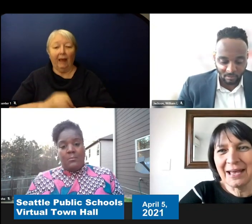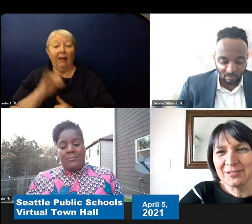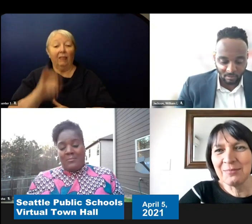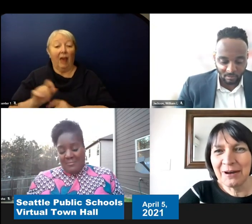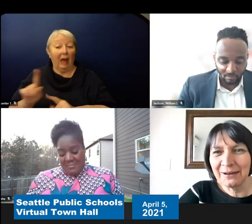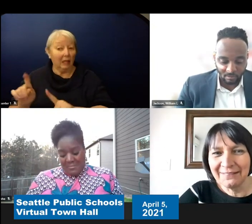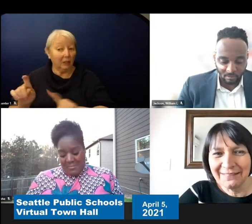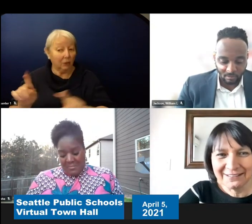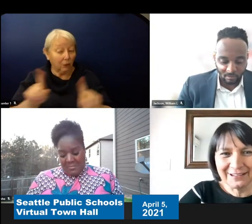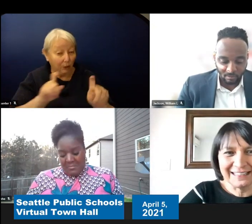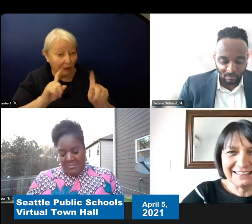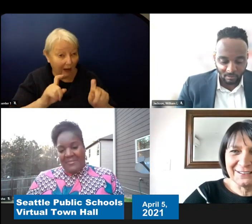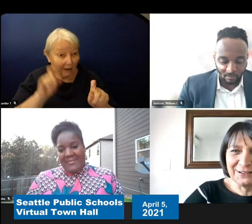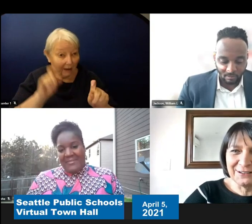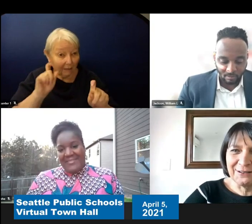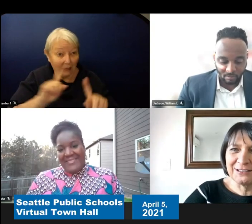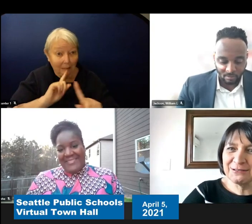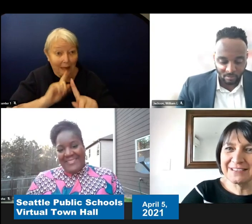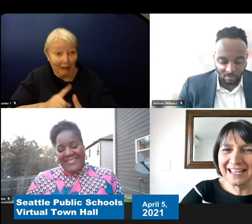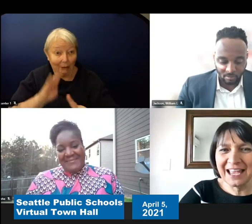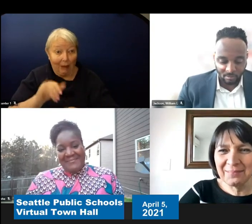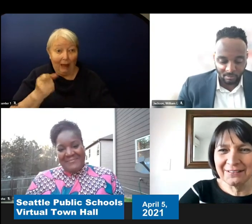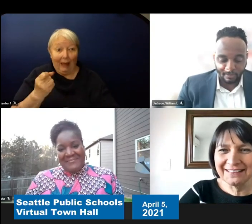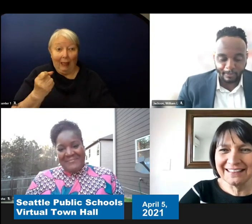tomorrow is when it's due on Tuesday April 6th.